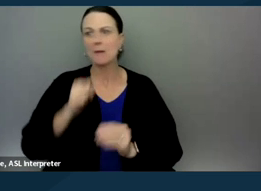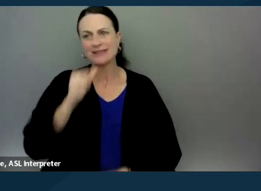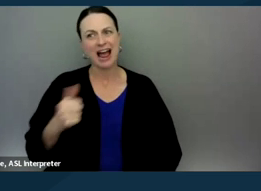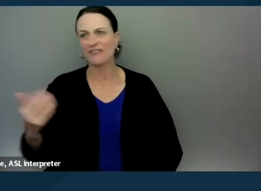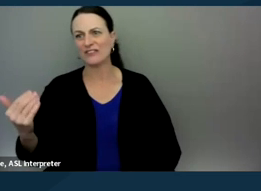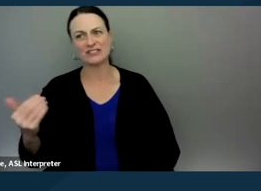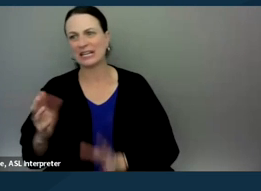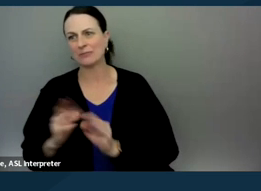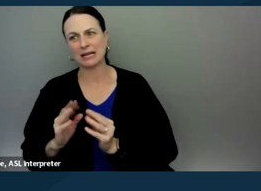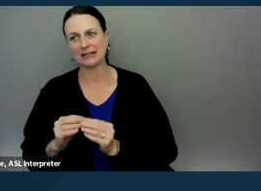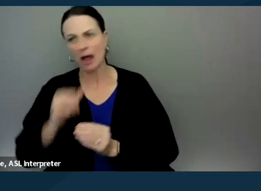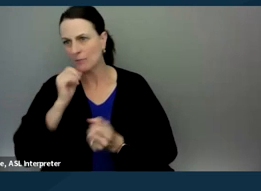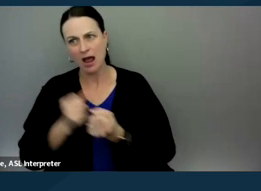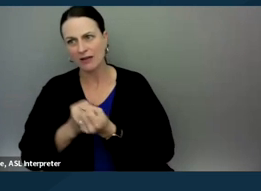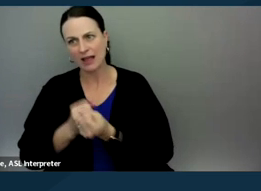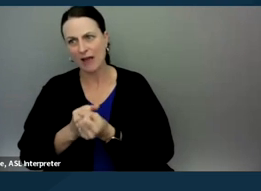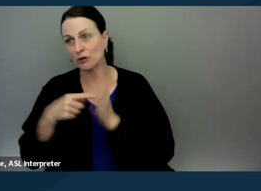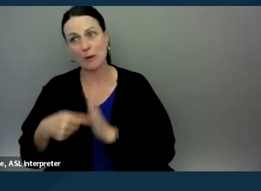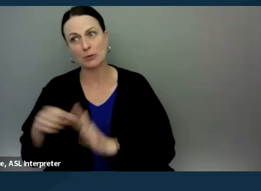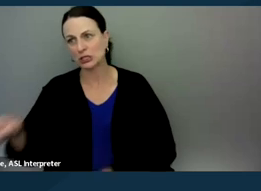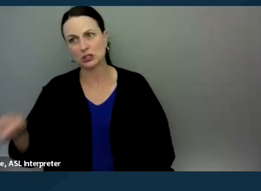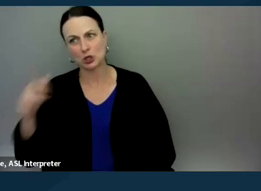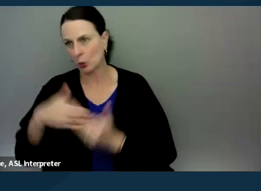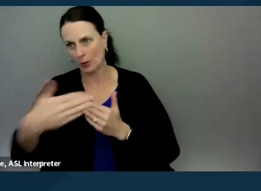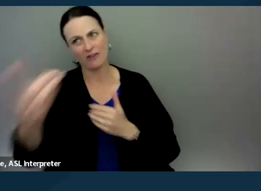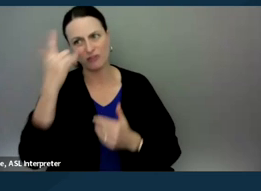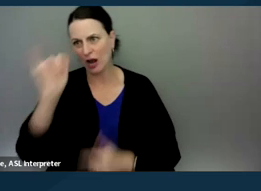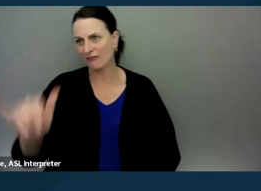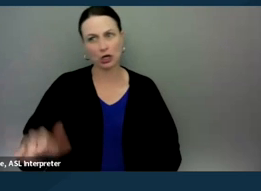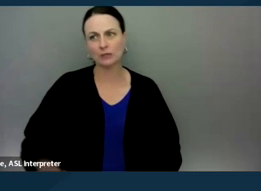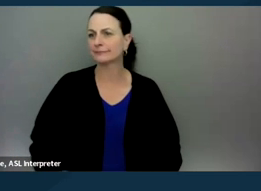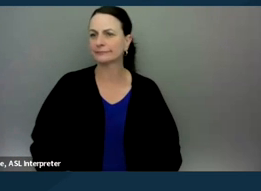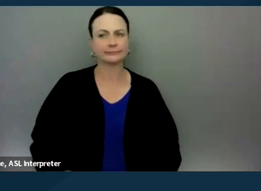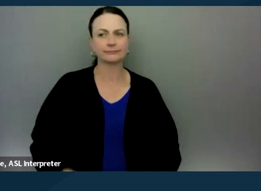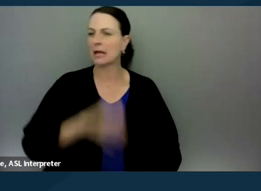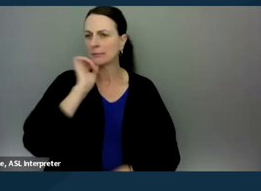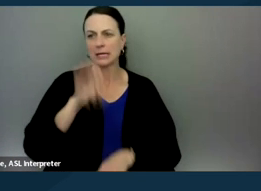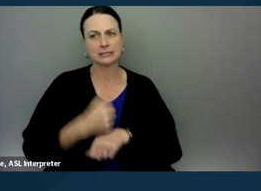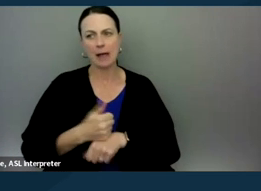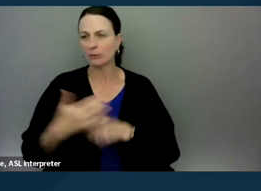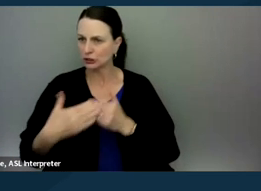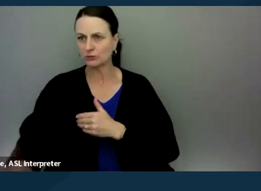I'm not your advocate who represents you in forever and ever. I'm not establishing that relationship with you.